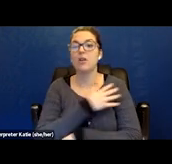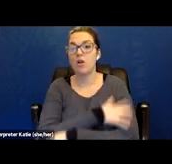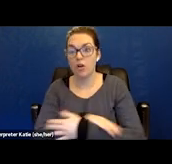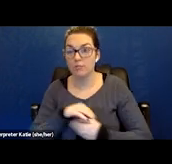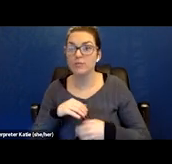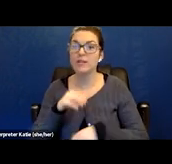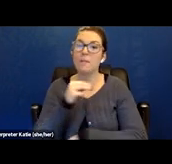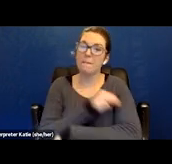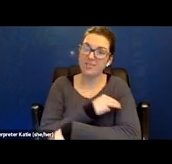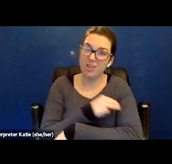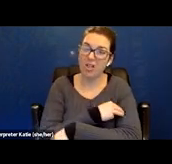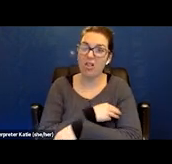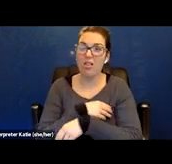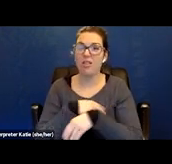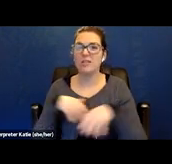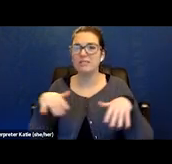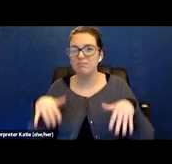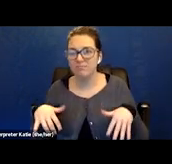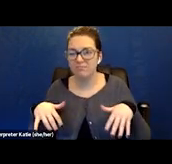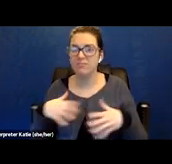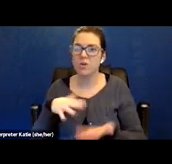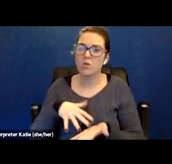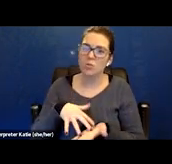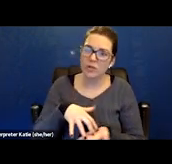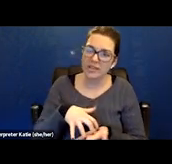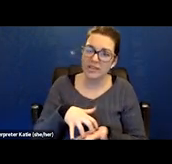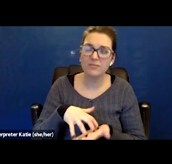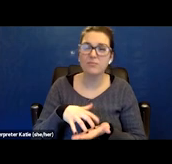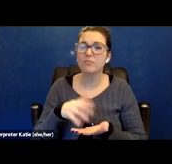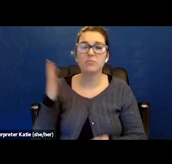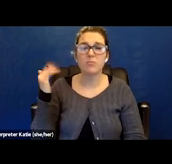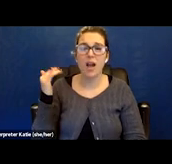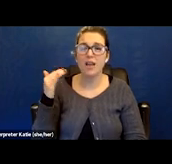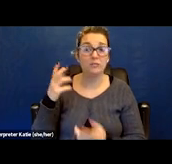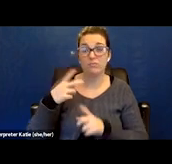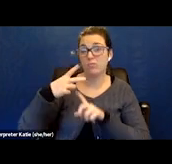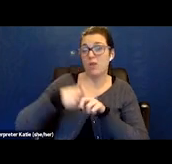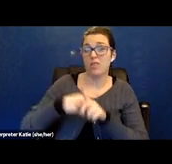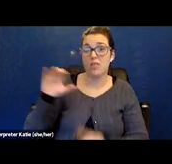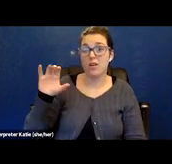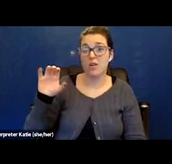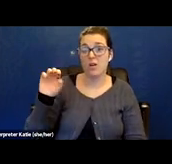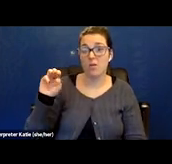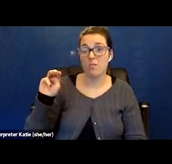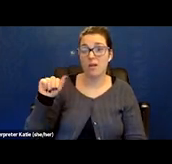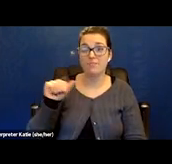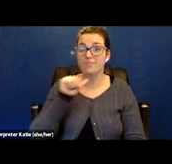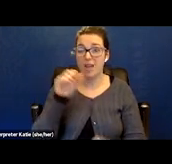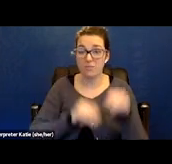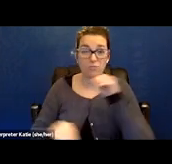for that extensive amount of time. I was, like I said, my arms were tucked in and my face and legs were down.